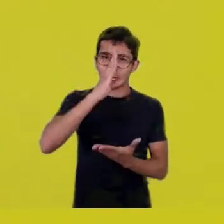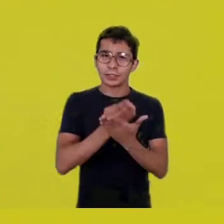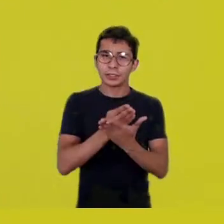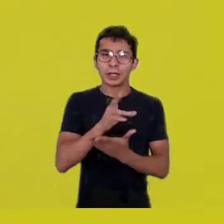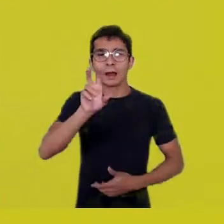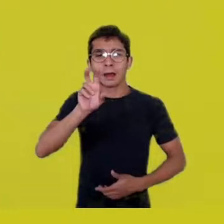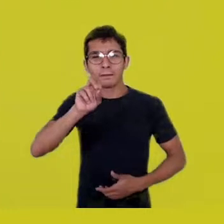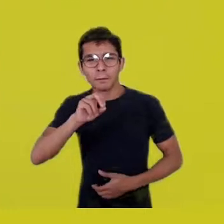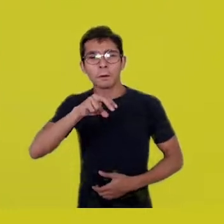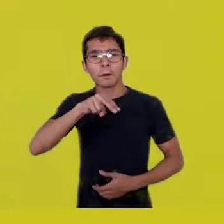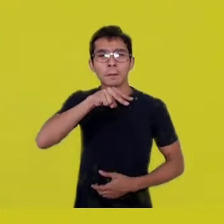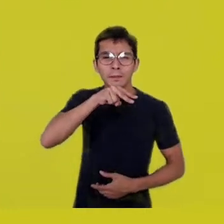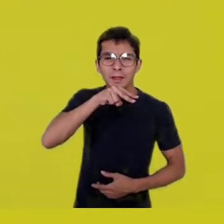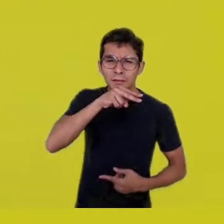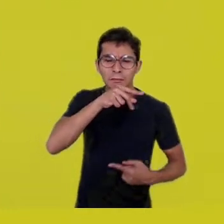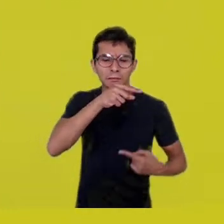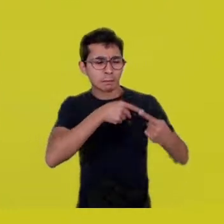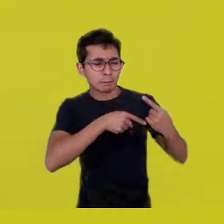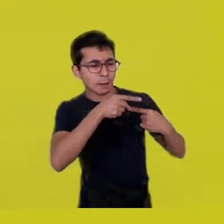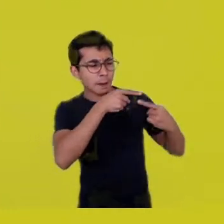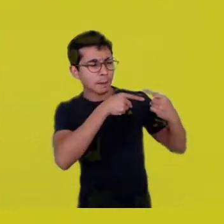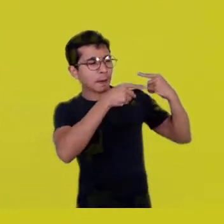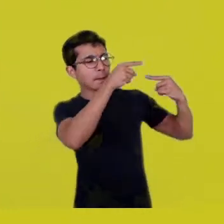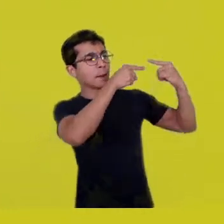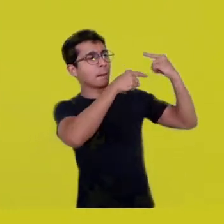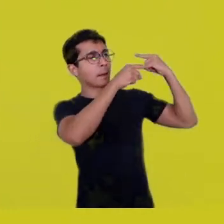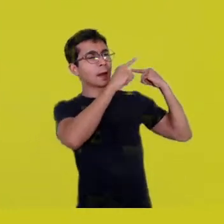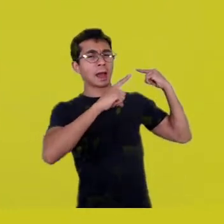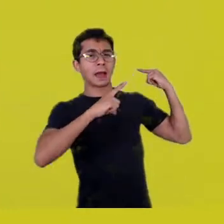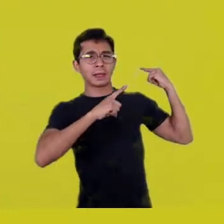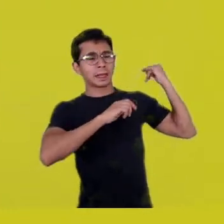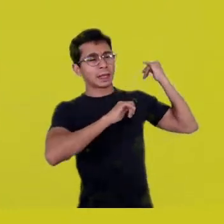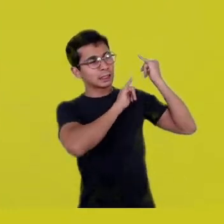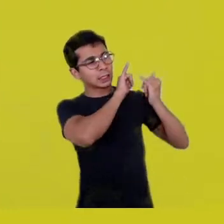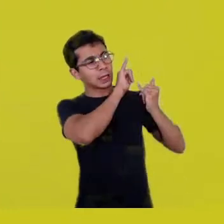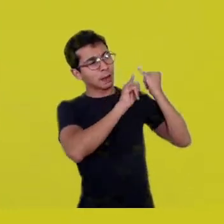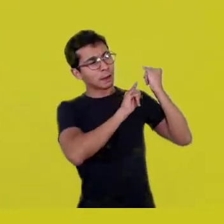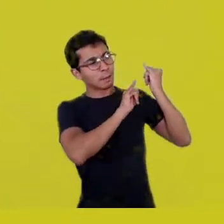carried with them, carried like signs